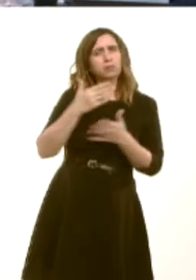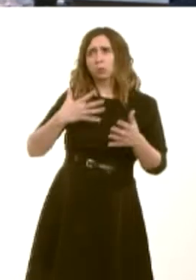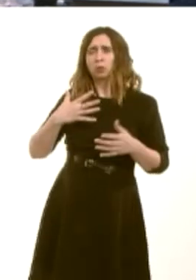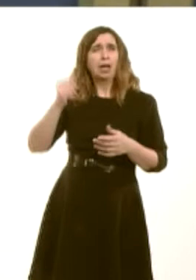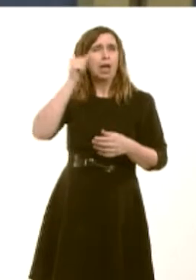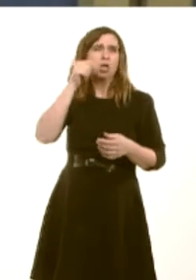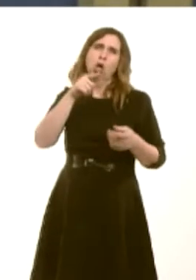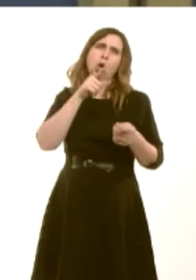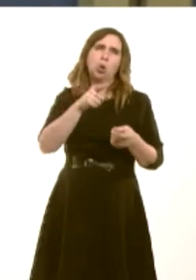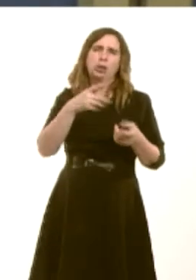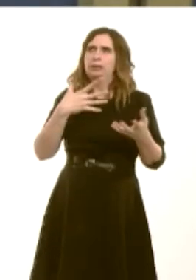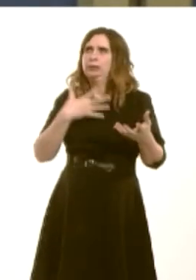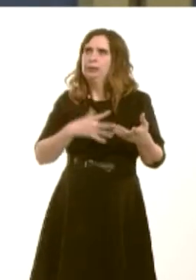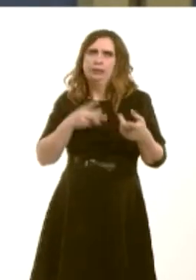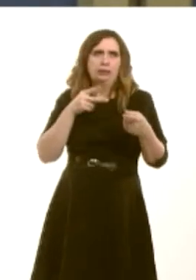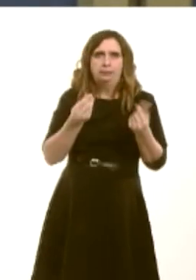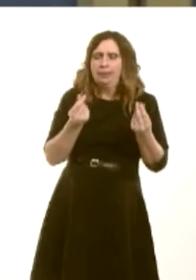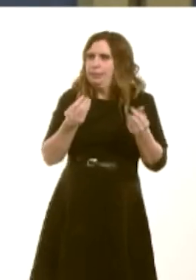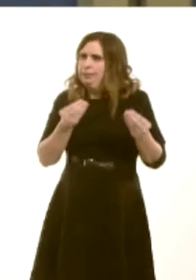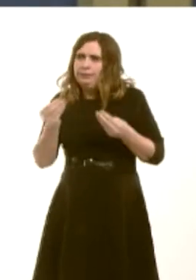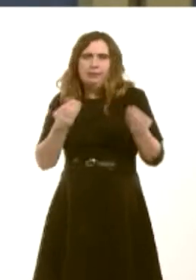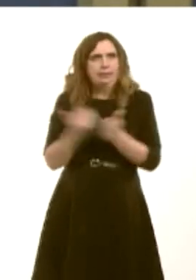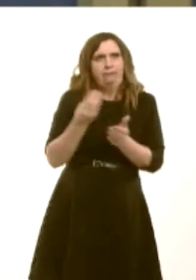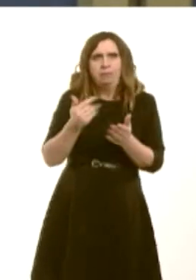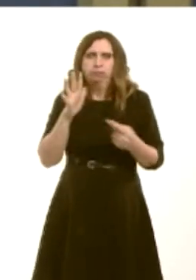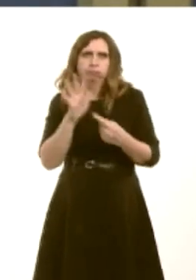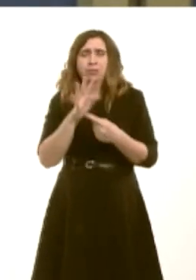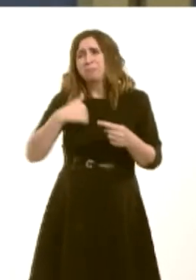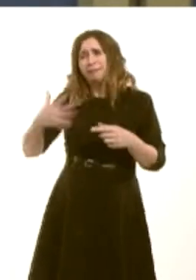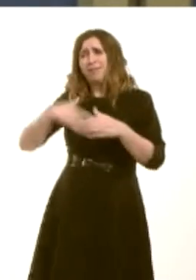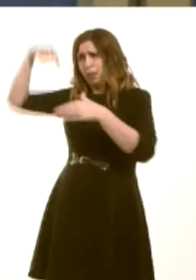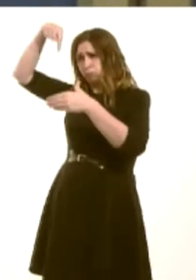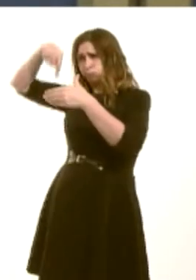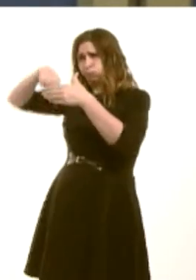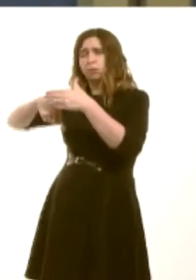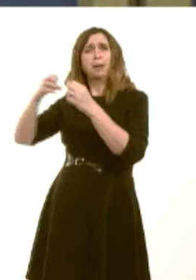they have to make, I do believe that the underground tour is the very heart of Big Pit and brings